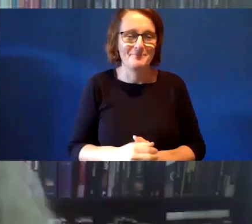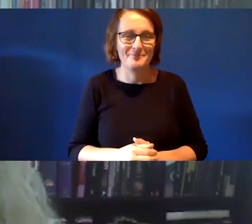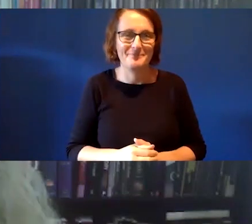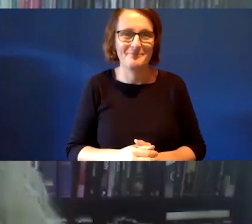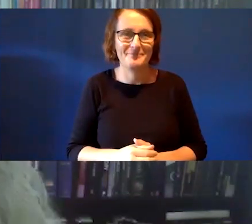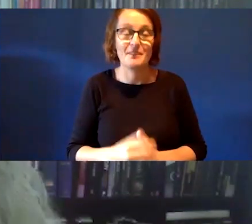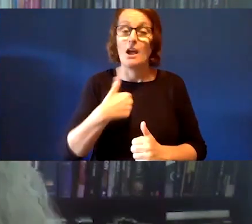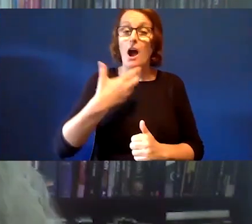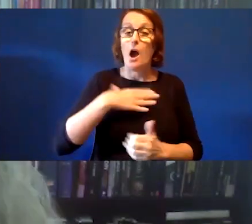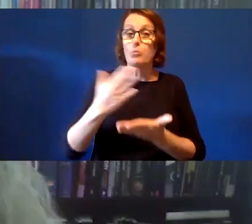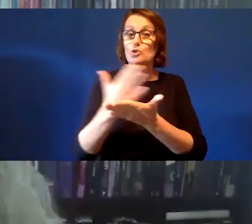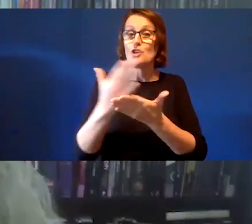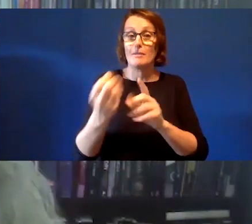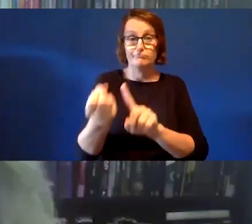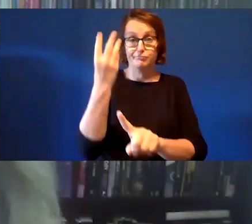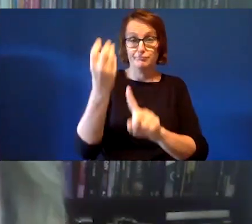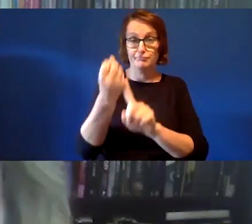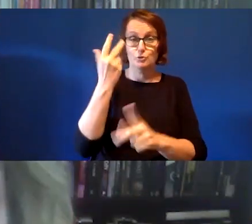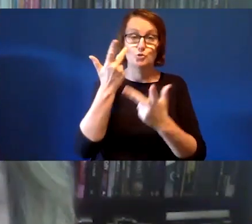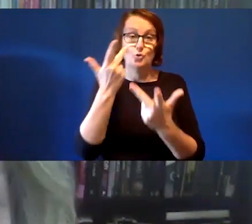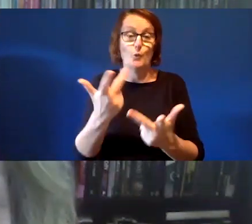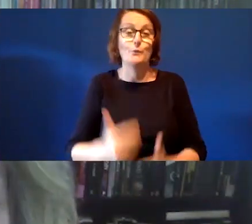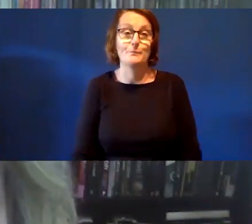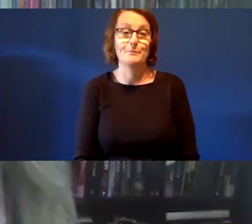I'm going to share the slides now. OK.